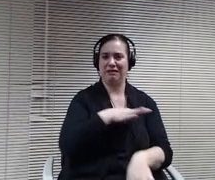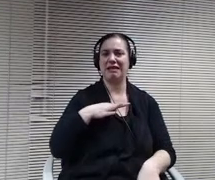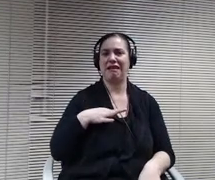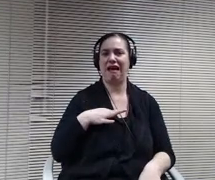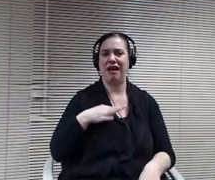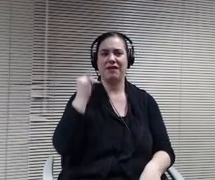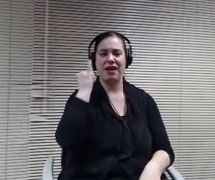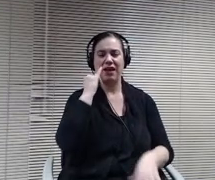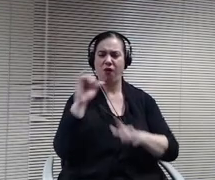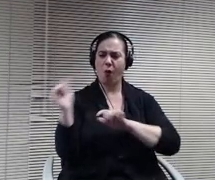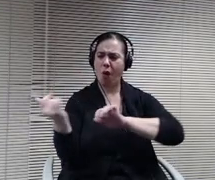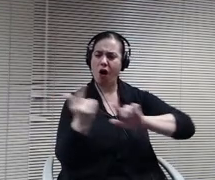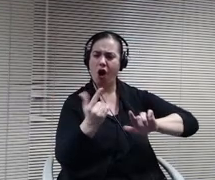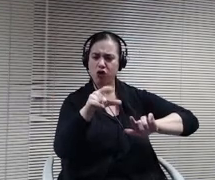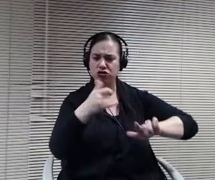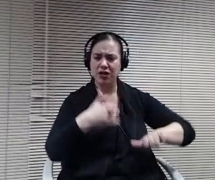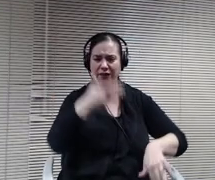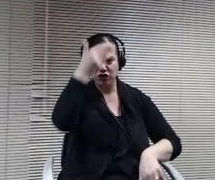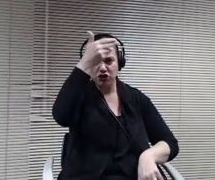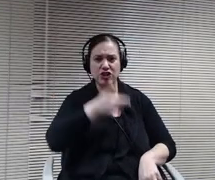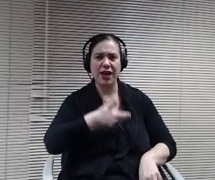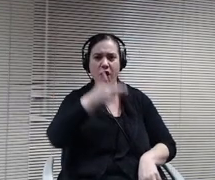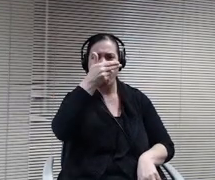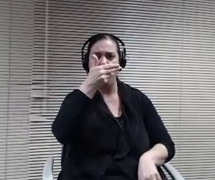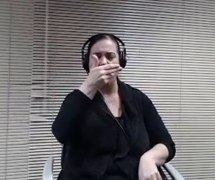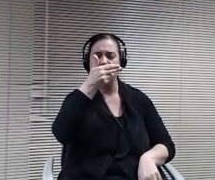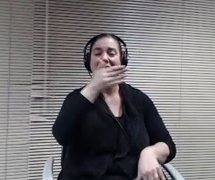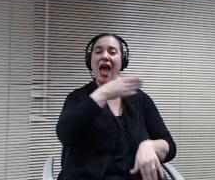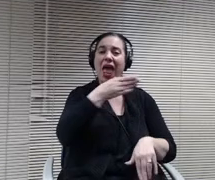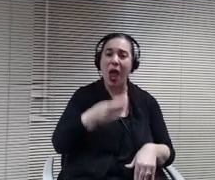Shields as well as as well as mass to make that work.